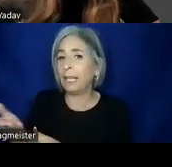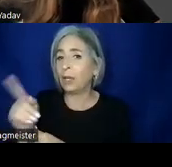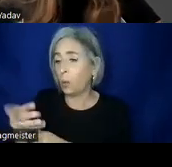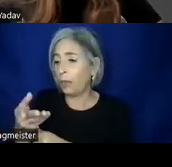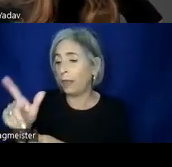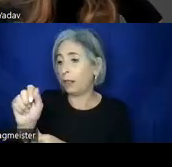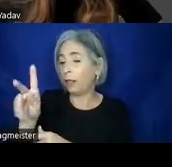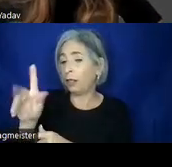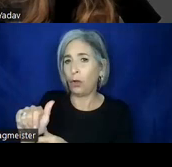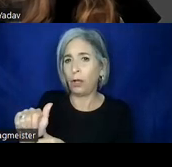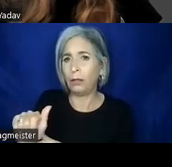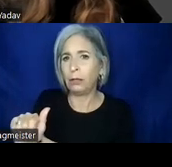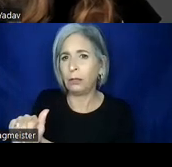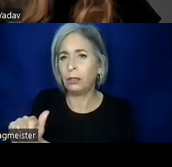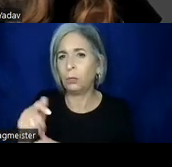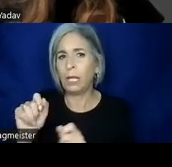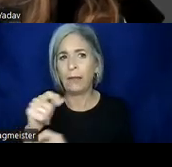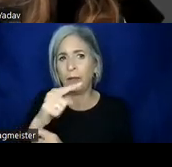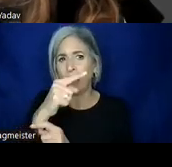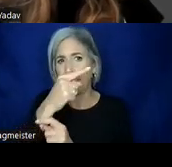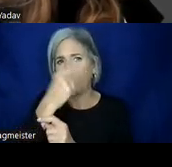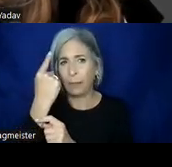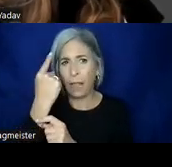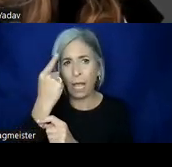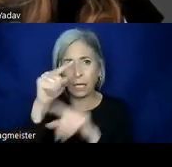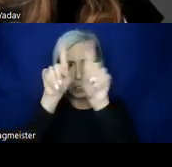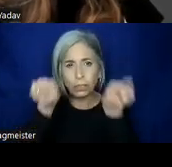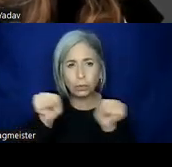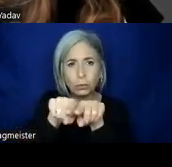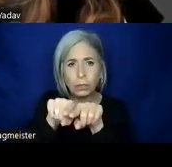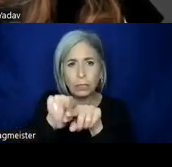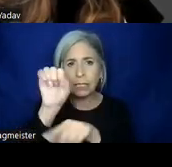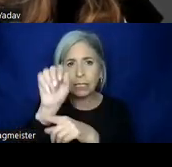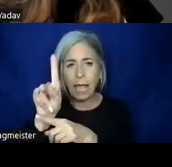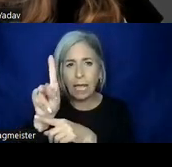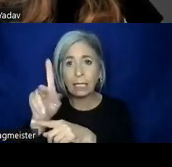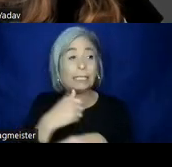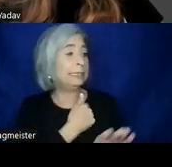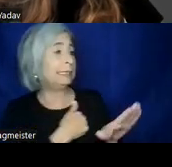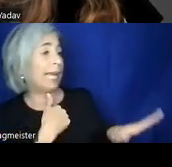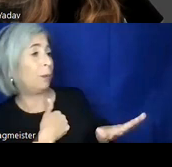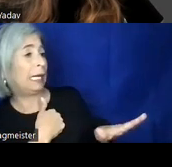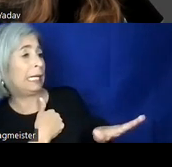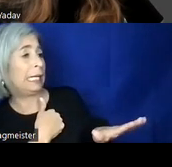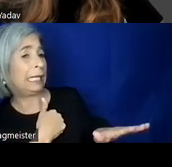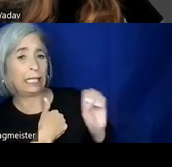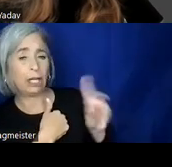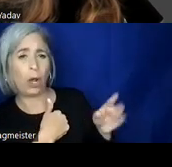a black screen over -- >> MITALI KAMAT: Sorry. No worries. >> MITALI KAMAT: There we go.